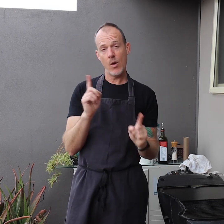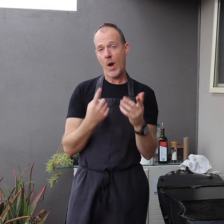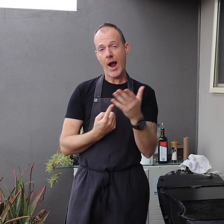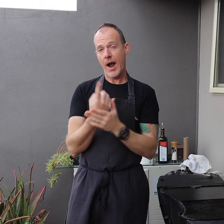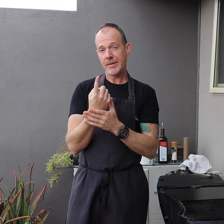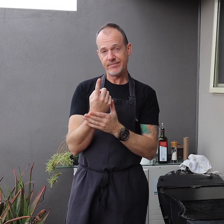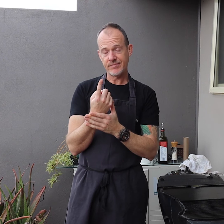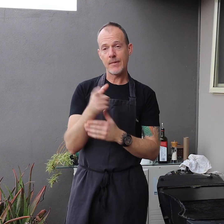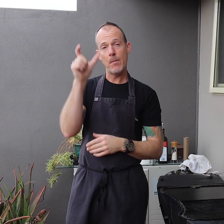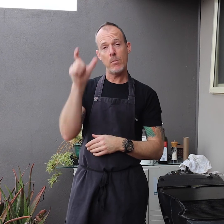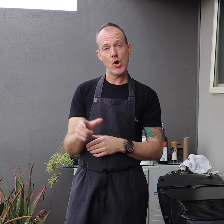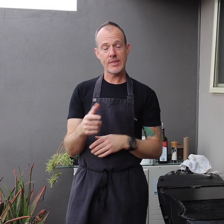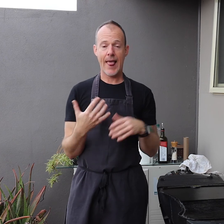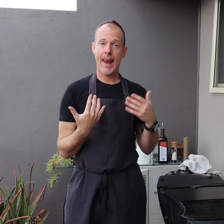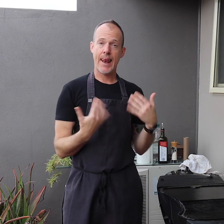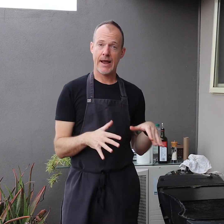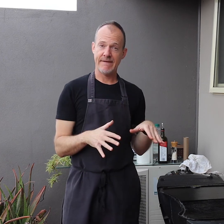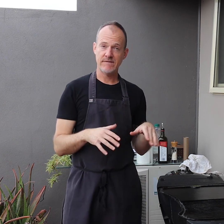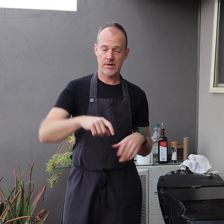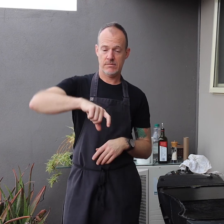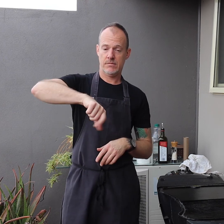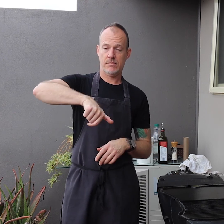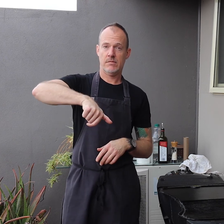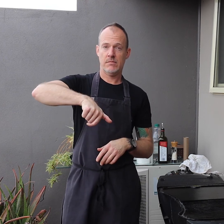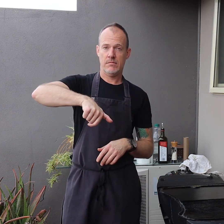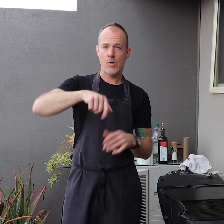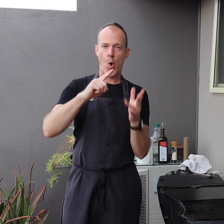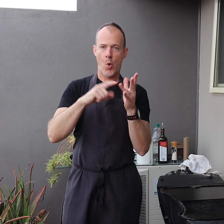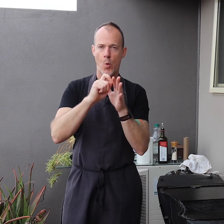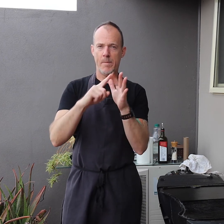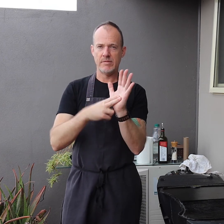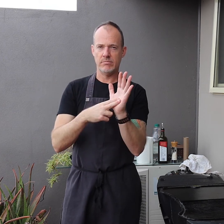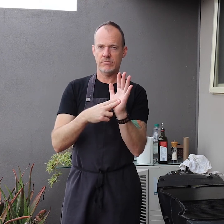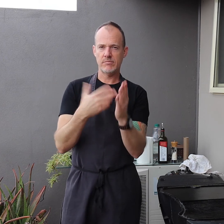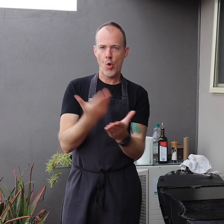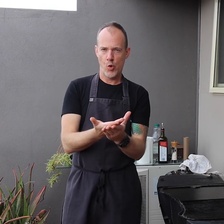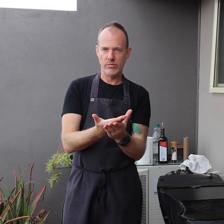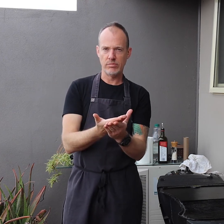What happened was someone had left the gas bottle knob on open